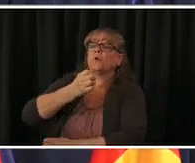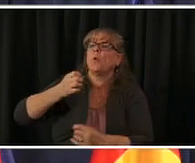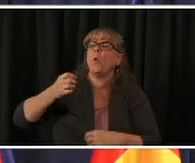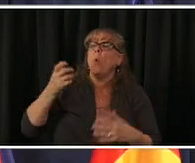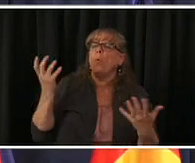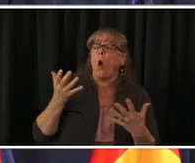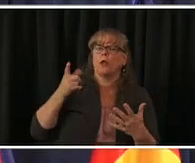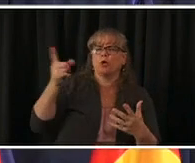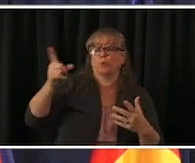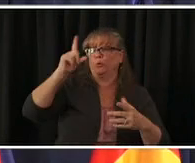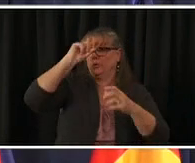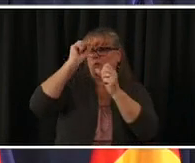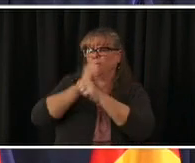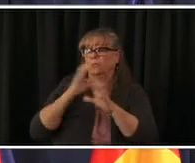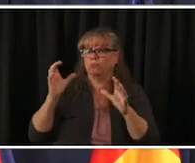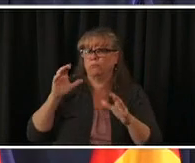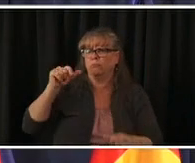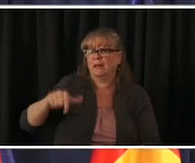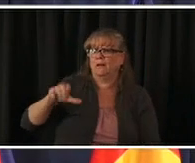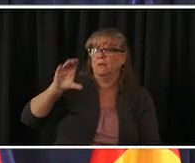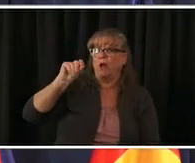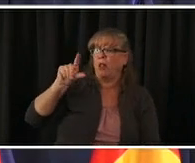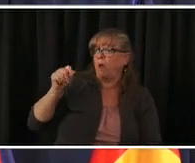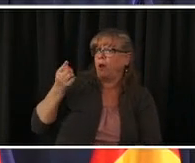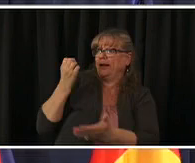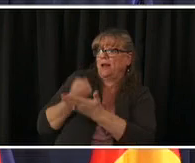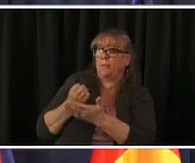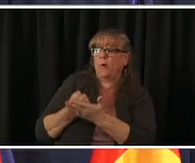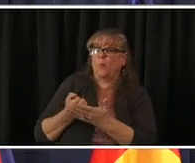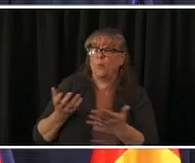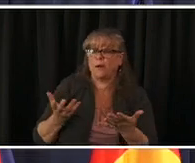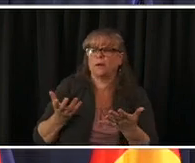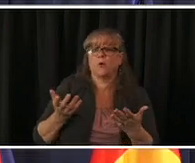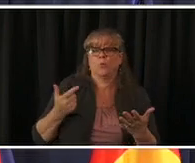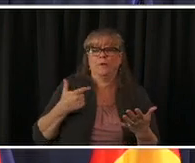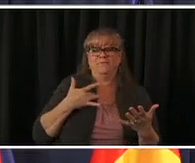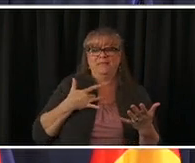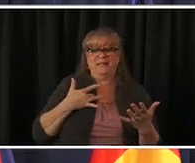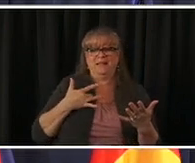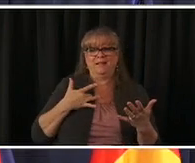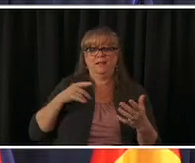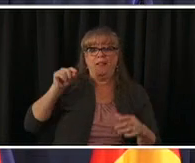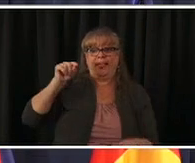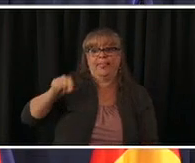as the state um heads for herd immunity this summer and do you see unemployment falling